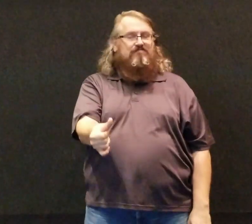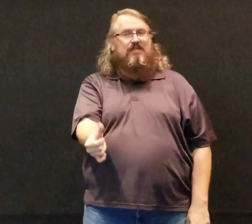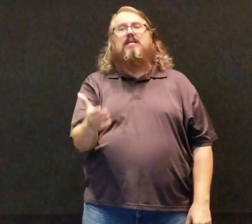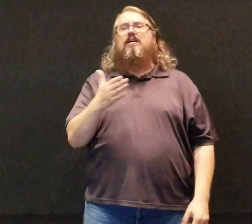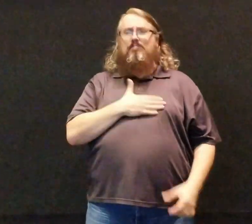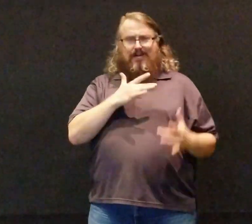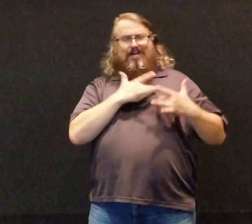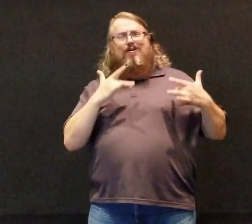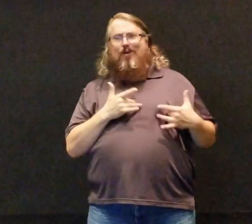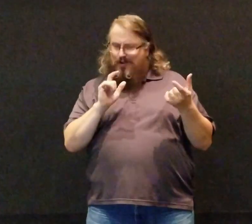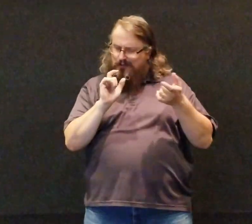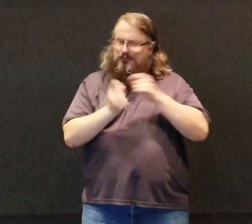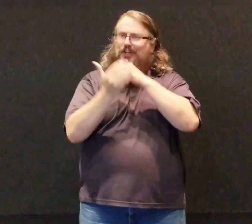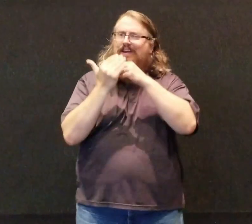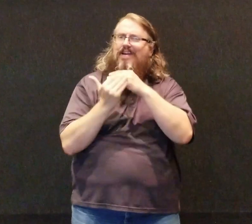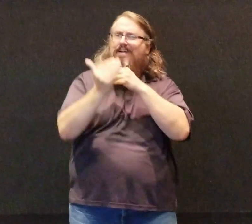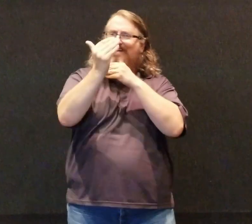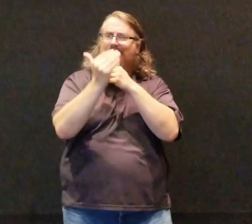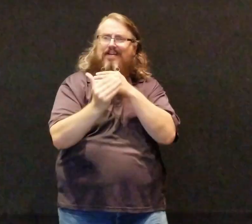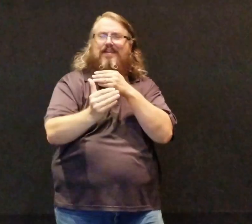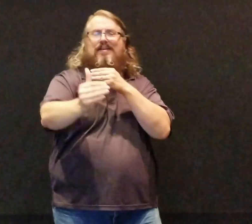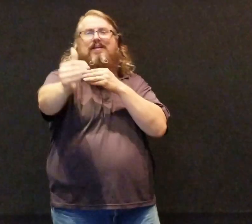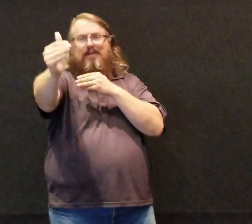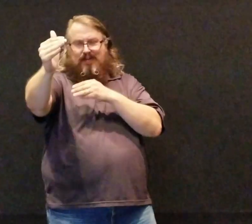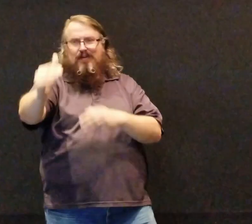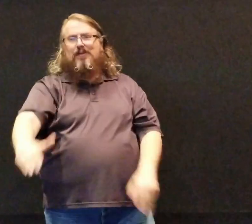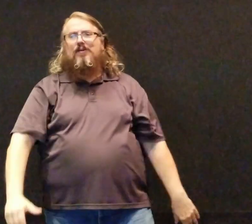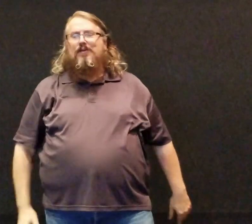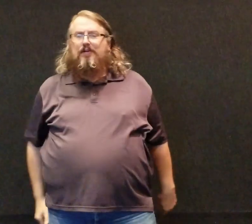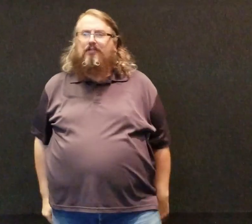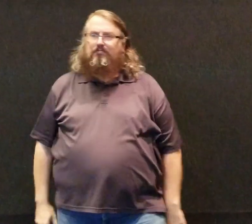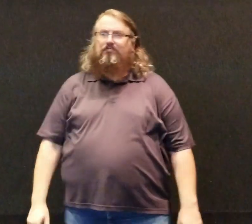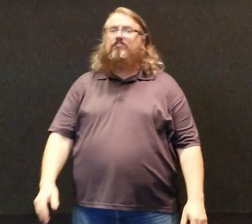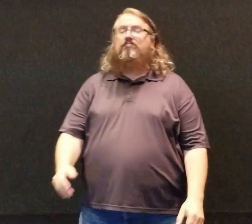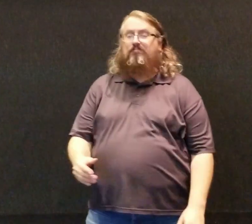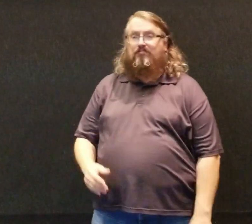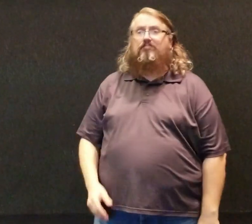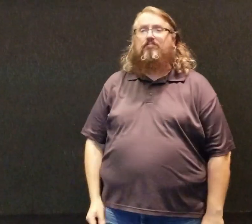This beating heart forever changed